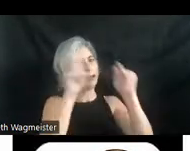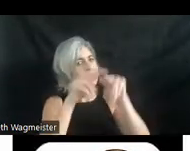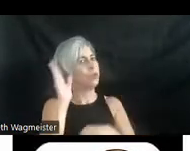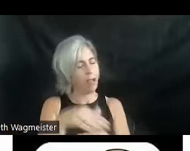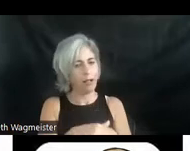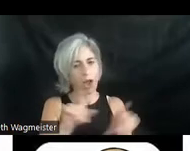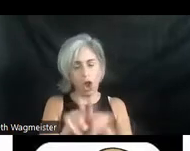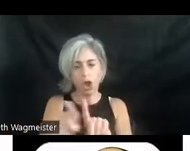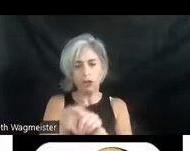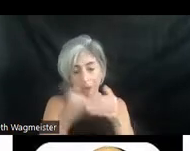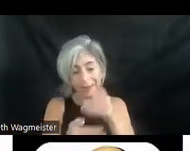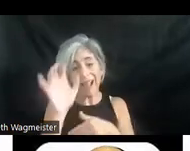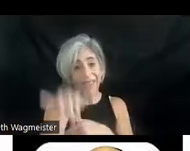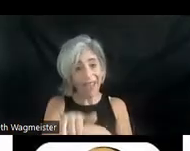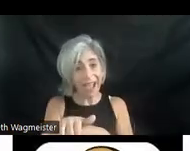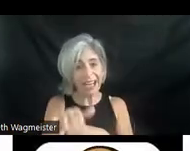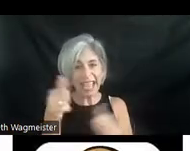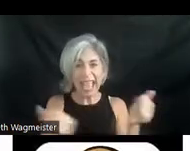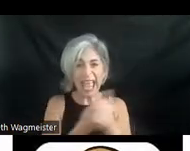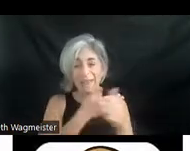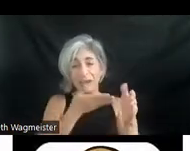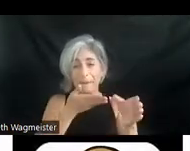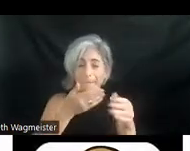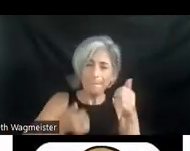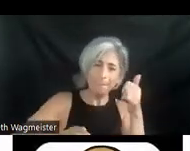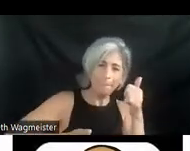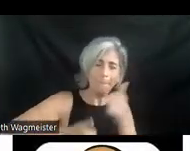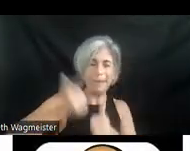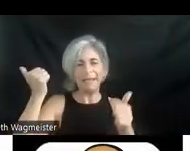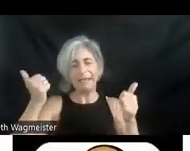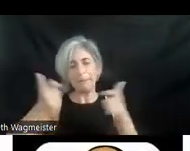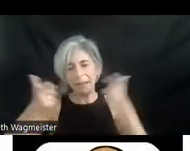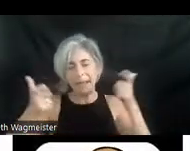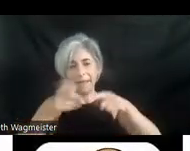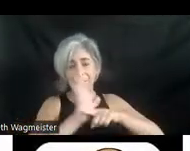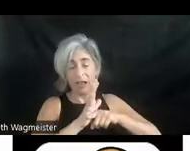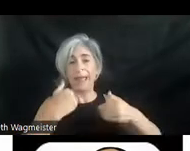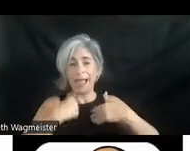beyond that though every major film nowadays comes out with audio description because of